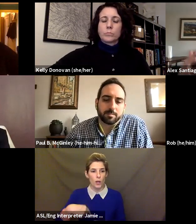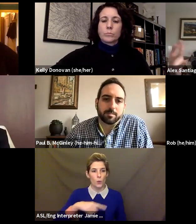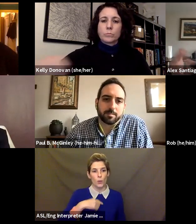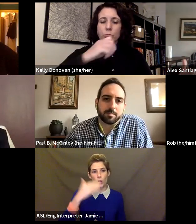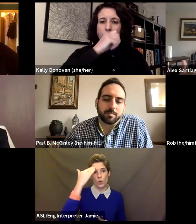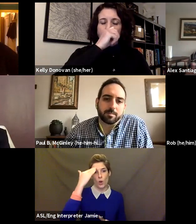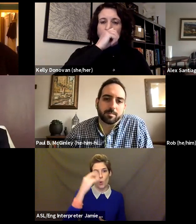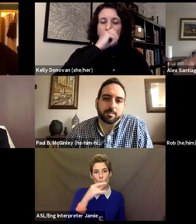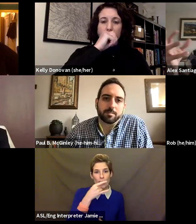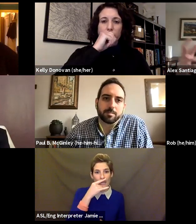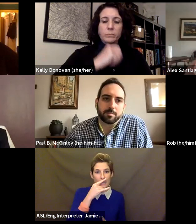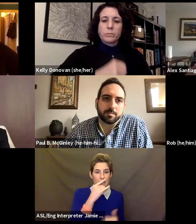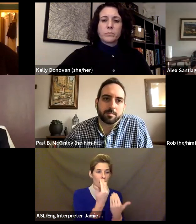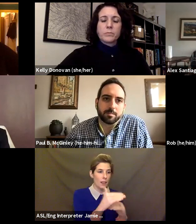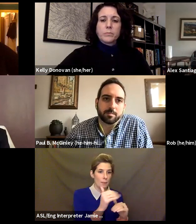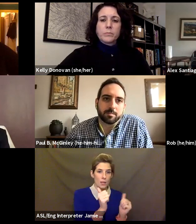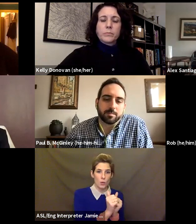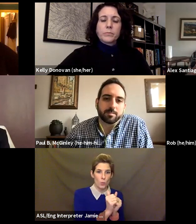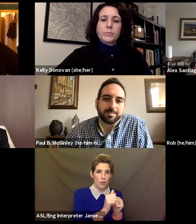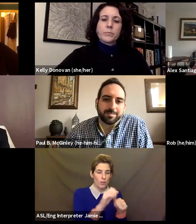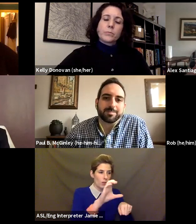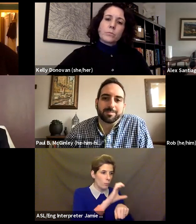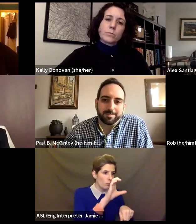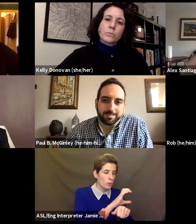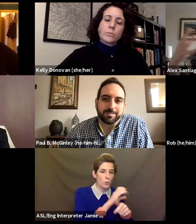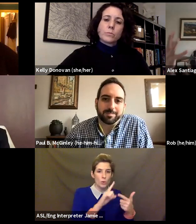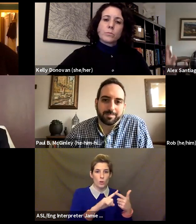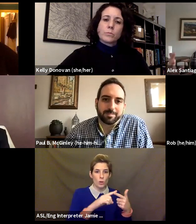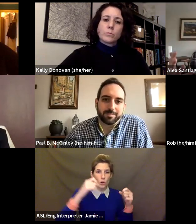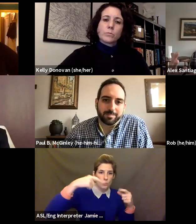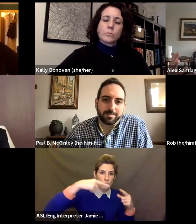don't have access, the internet is spotty, and then, you know,